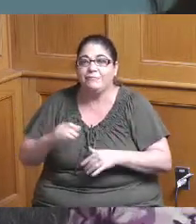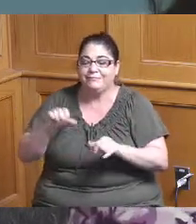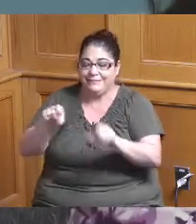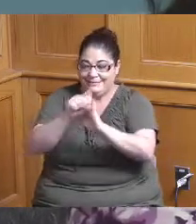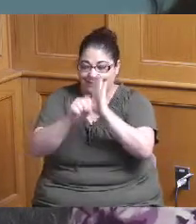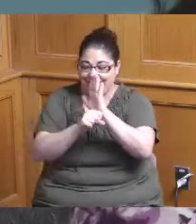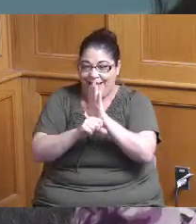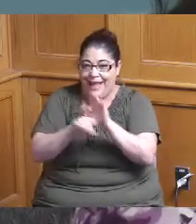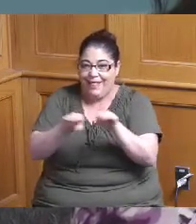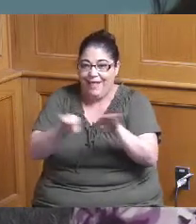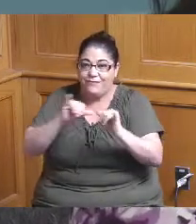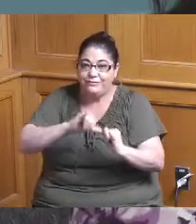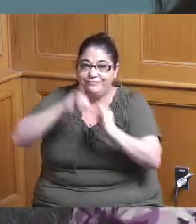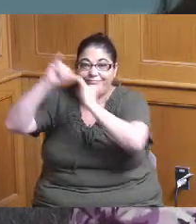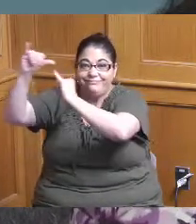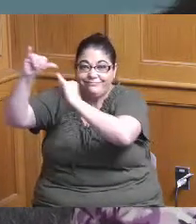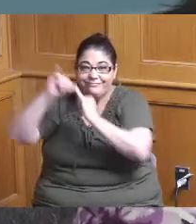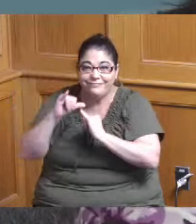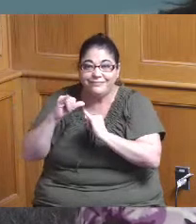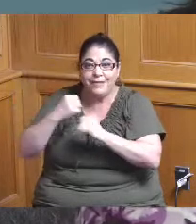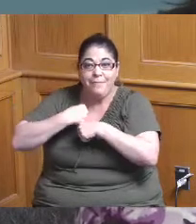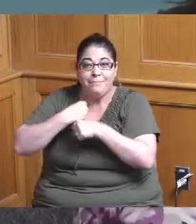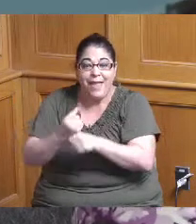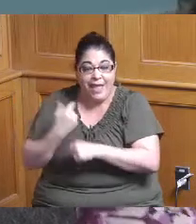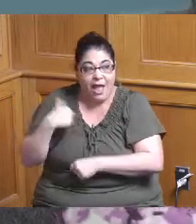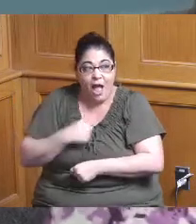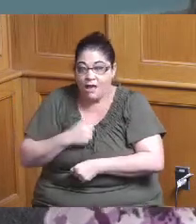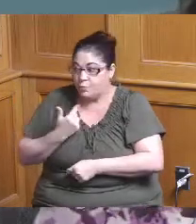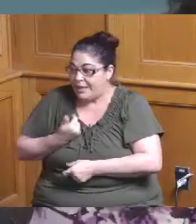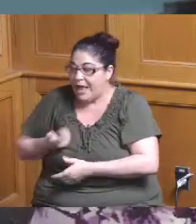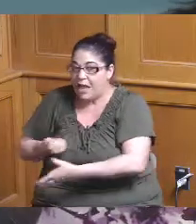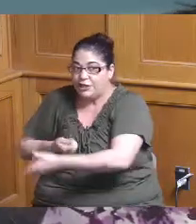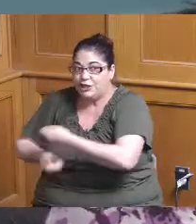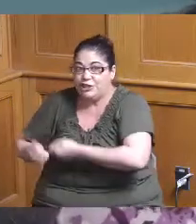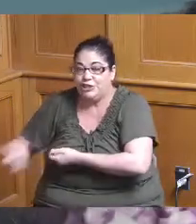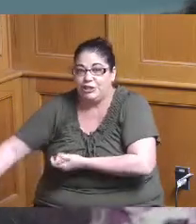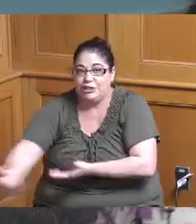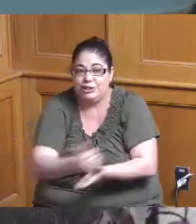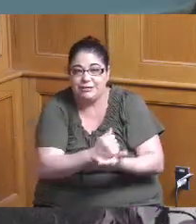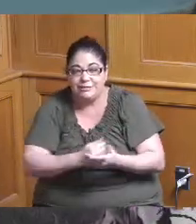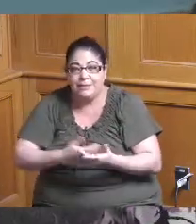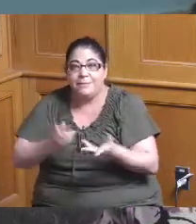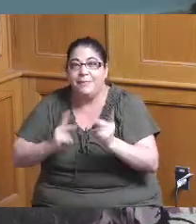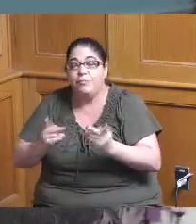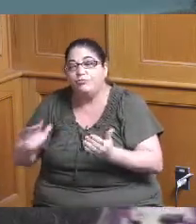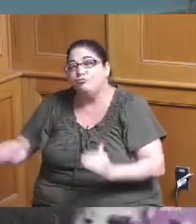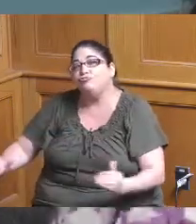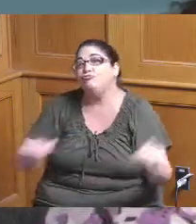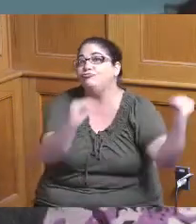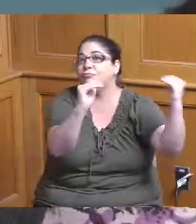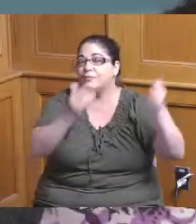in which creates a possible pipeline for us to having employees hired